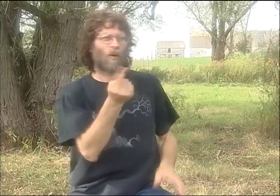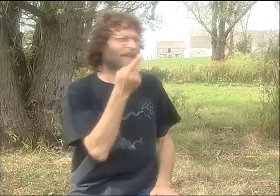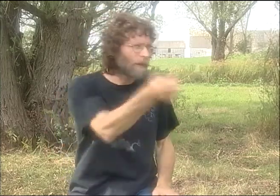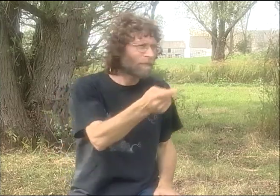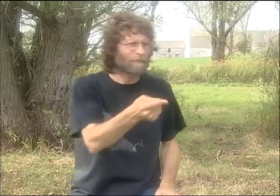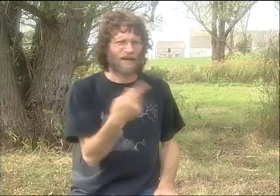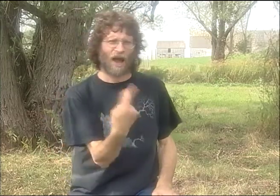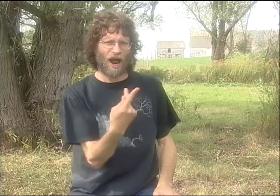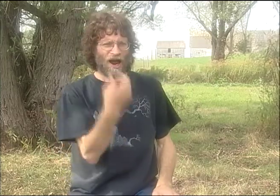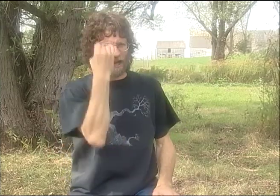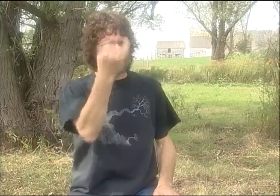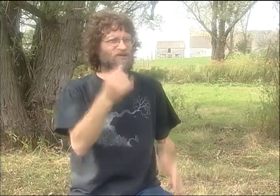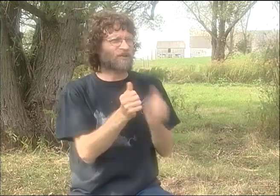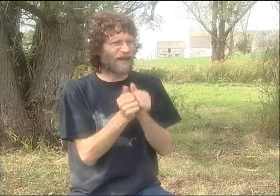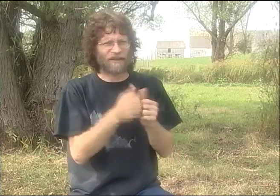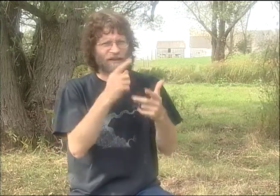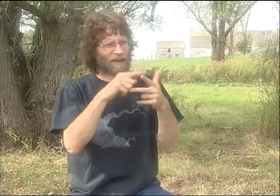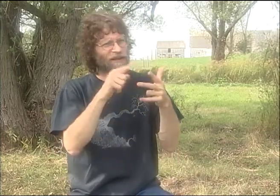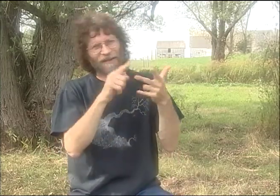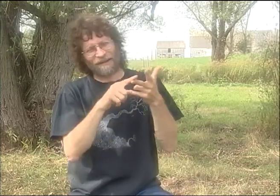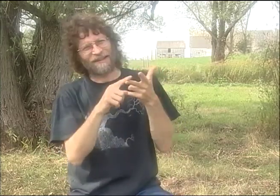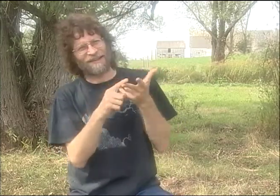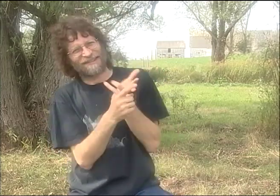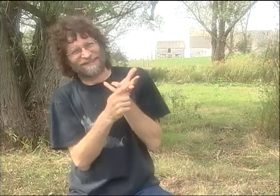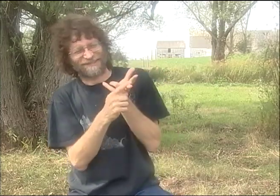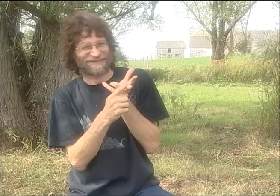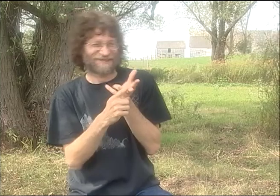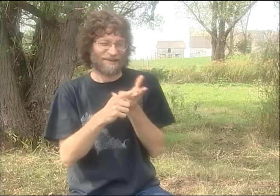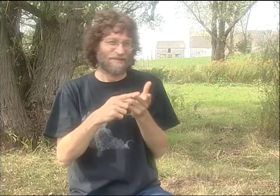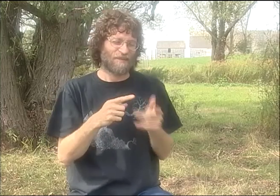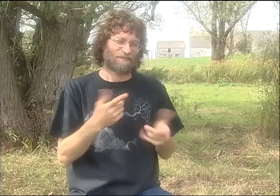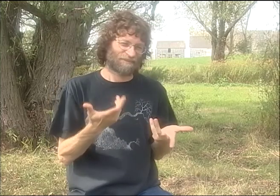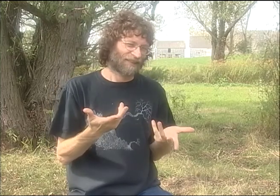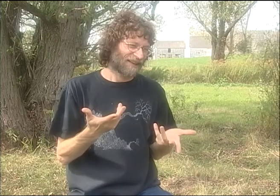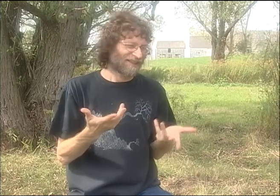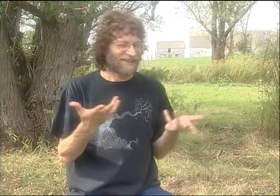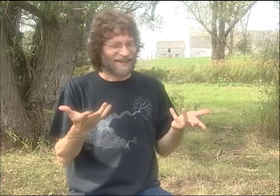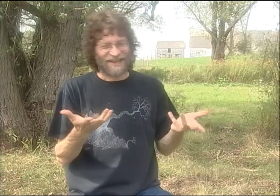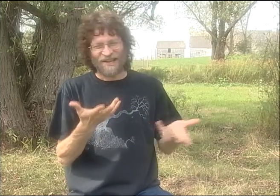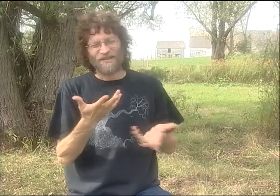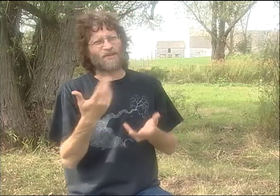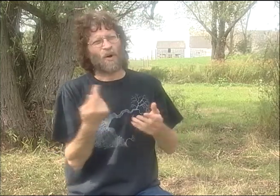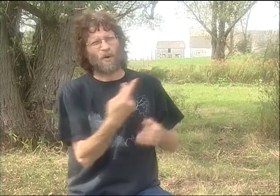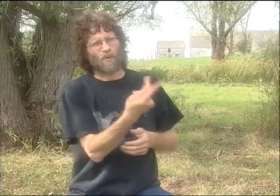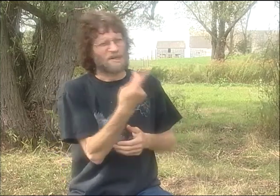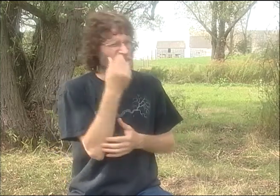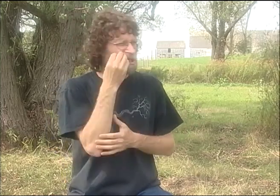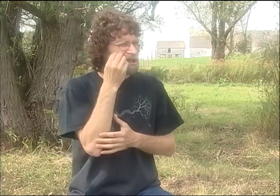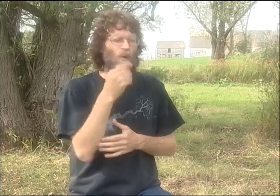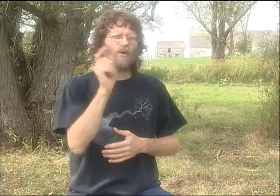AND UNDERNEATH IT WOULD SAY, "KENNY LERNER, HIS INTERPRETER." WELL, I'M NOT AN INTERPRETER, AND IT'S NOT ONLY HIM.